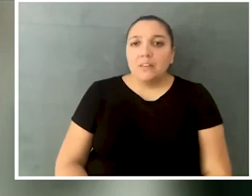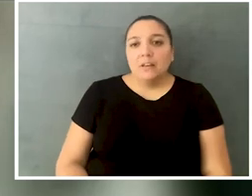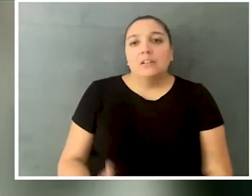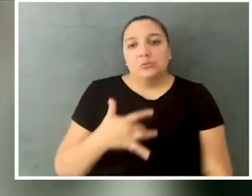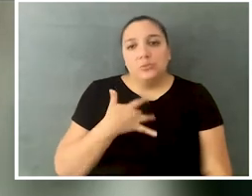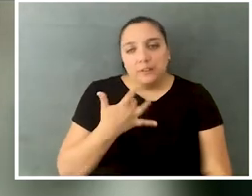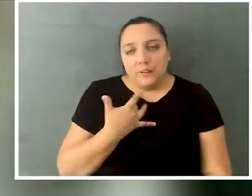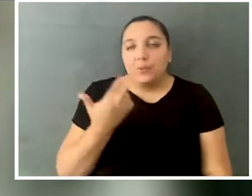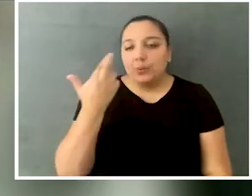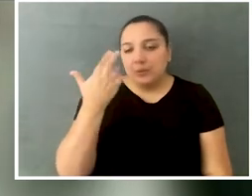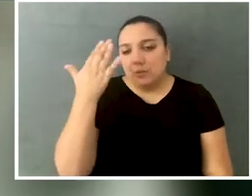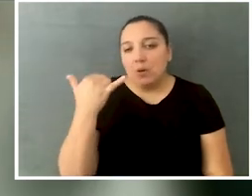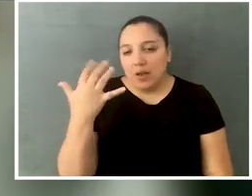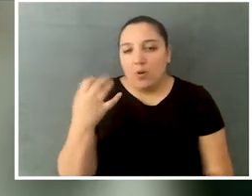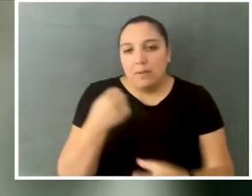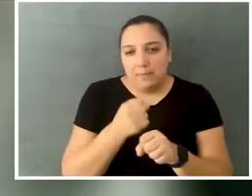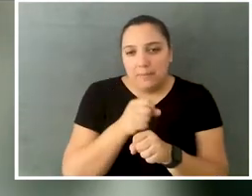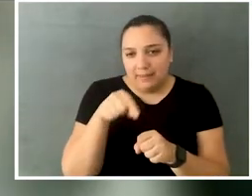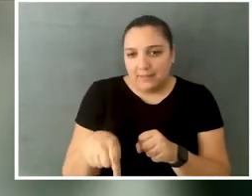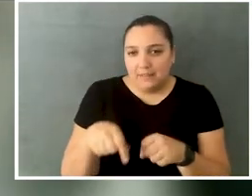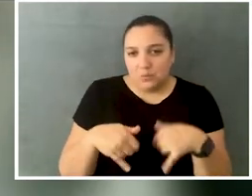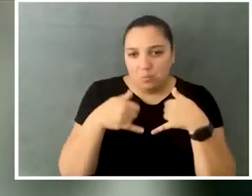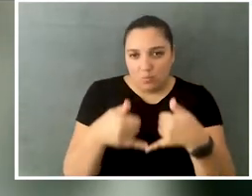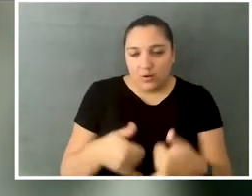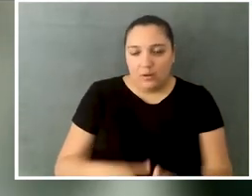and that's something that, part of the reason why I wanted to create this award as well